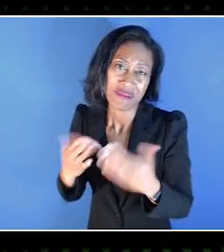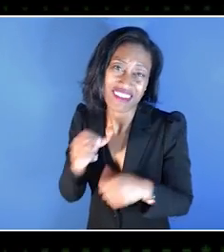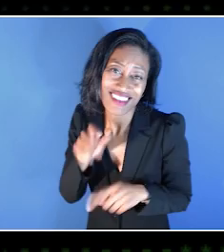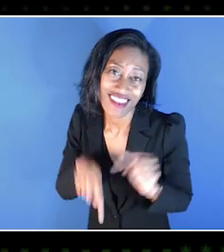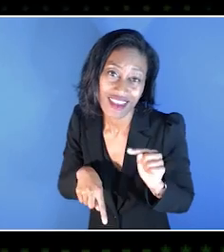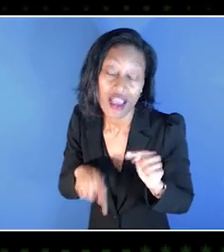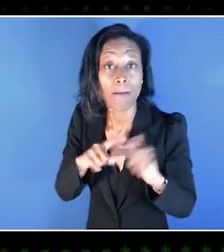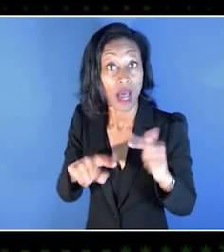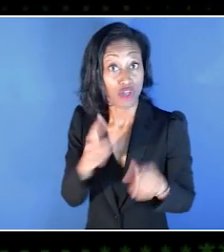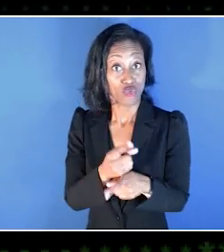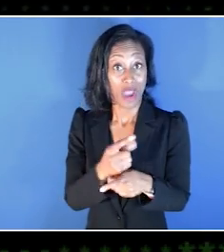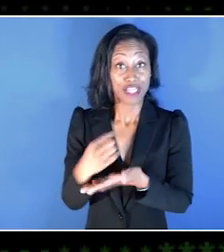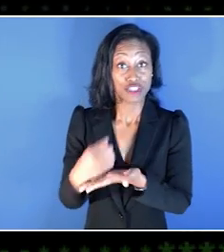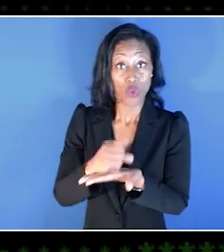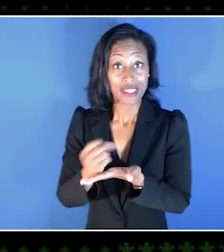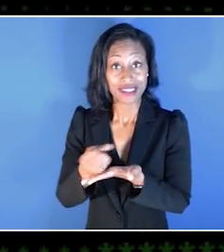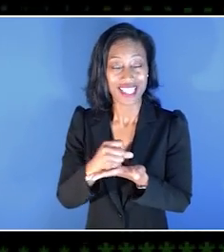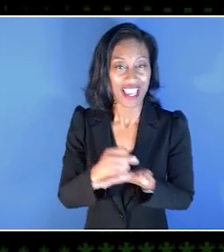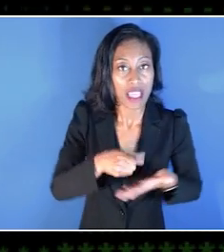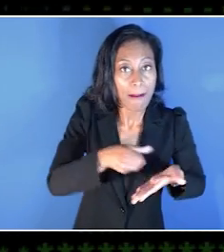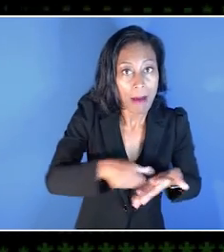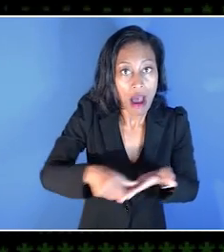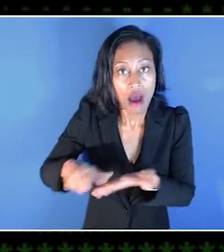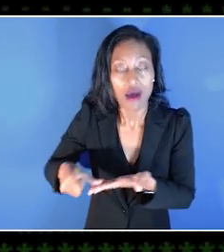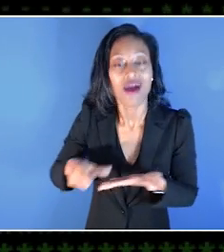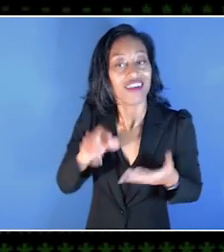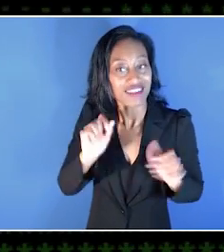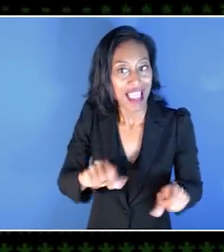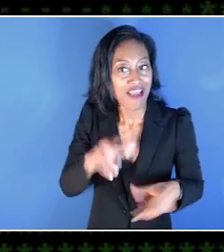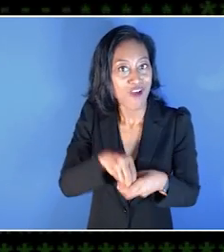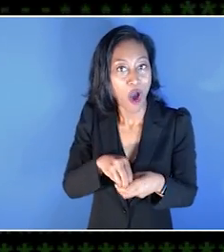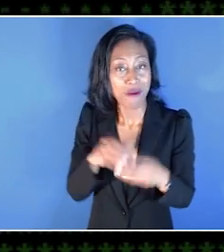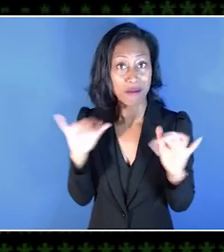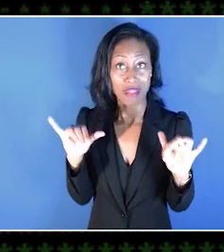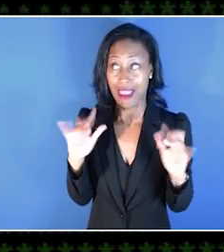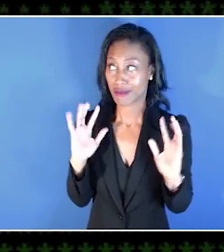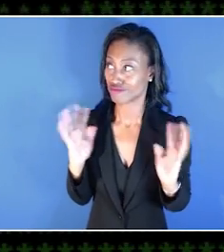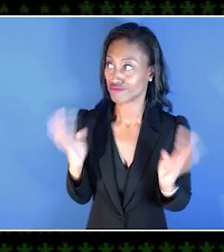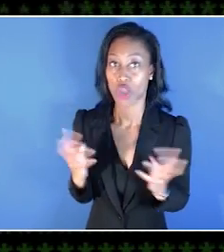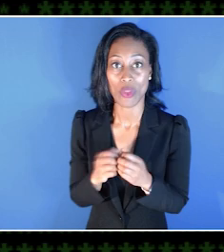then maybe they can really get involved in playing with the family. Even the tiniest amount of movement